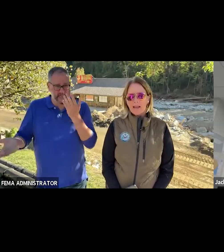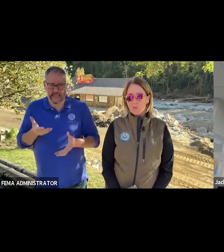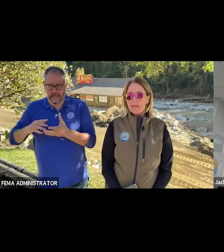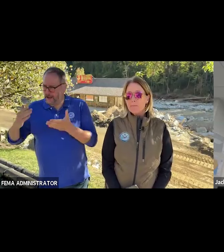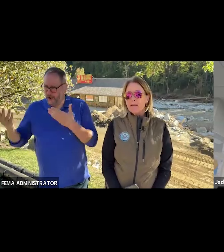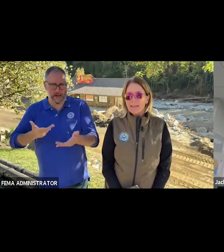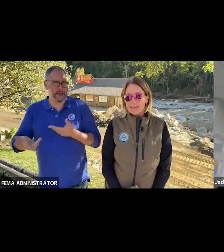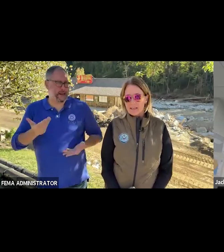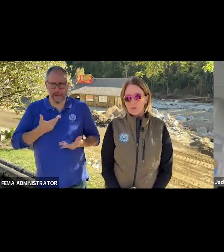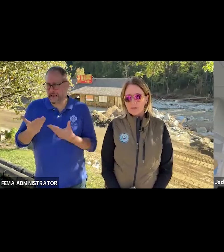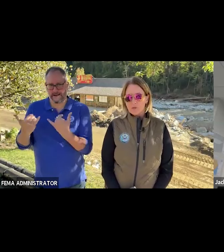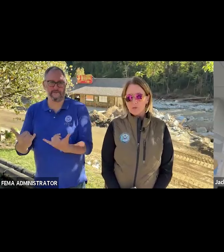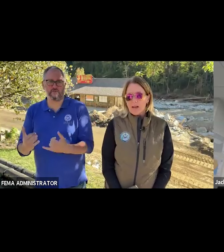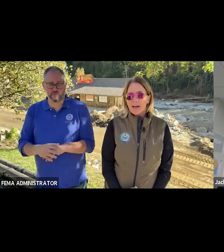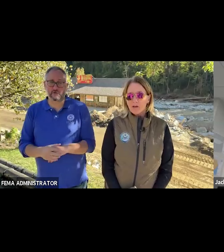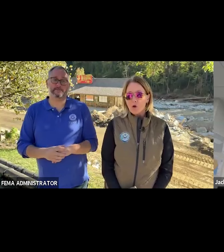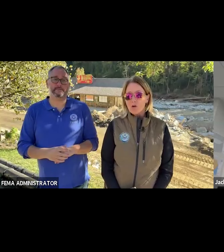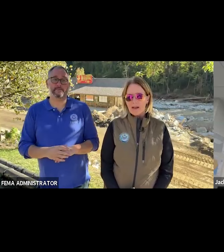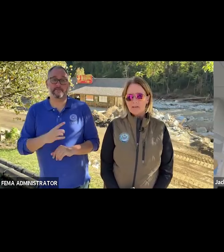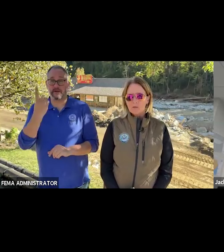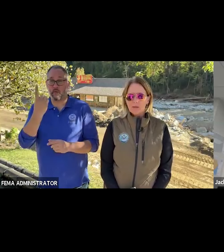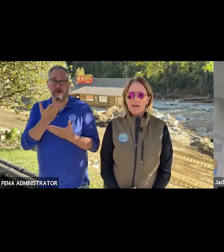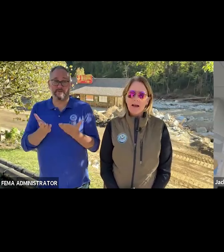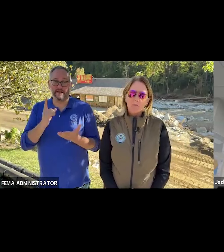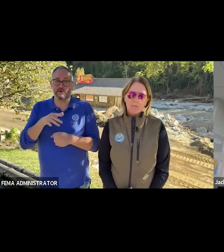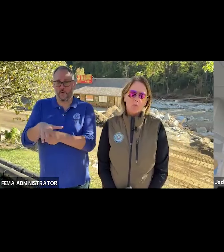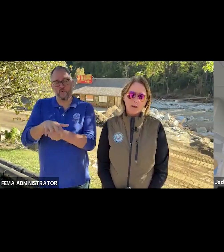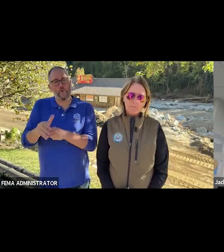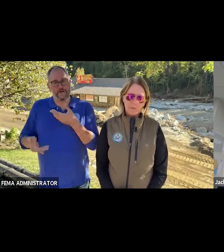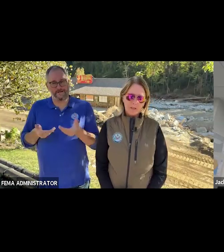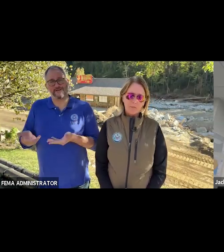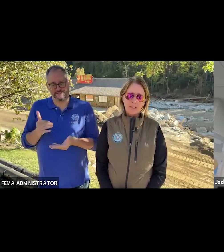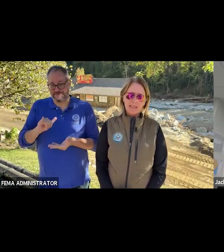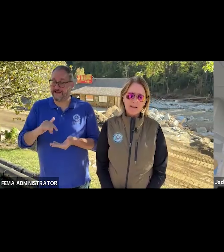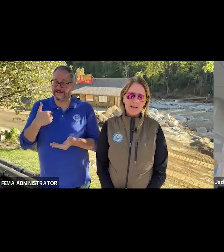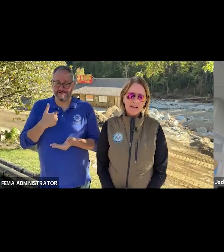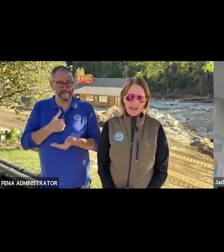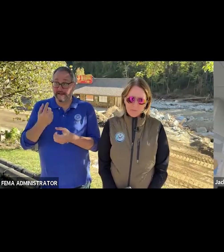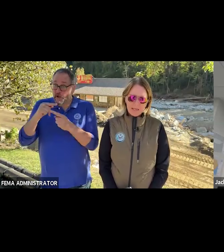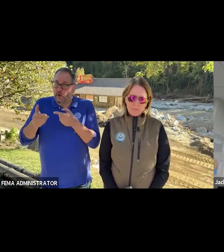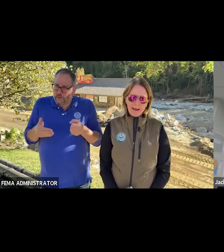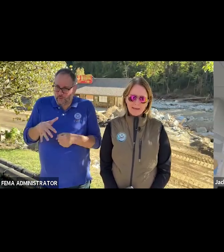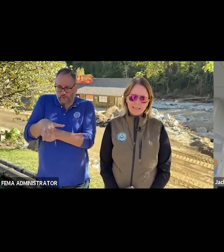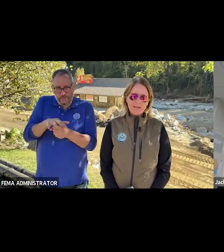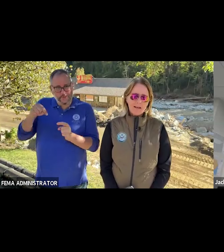And one of the big things that we do is we hire local hires. We can hire people right from the community that have been impacted.